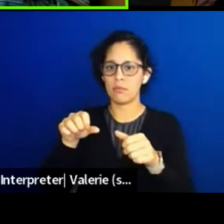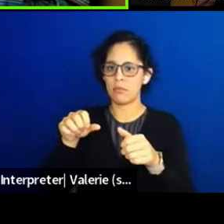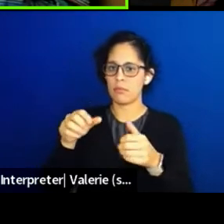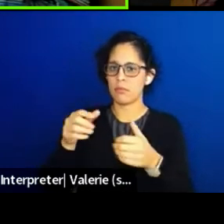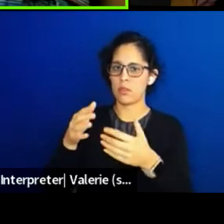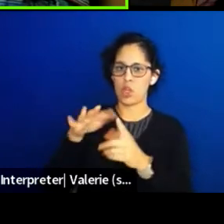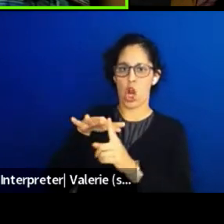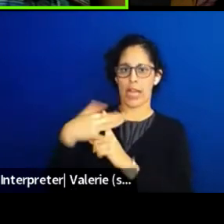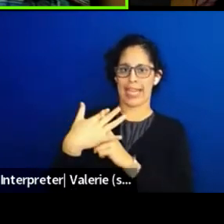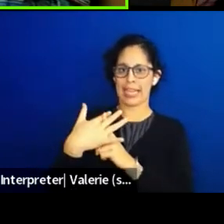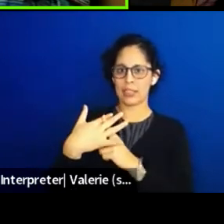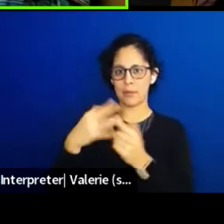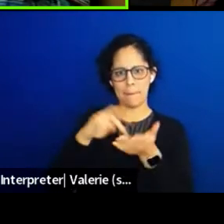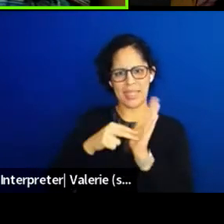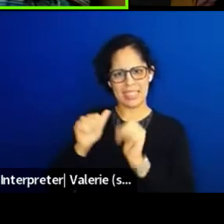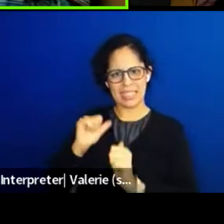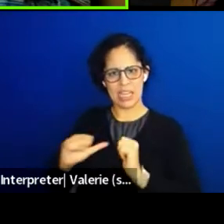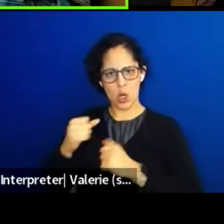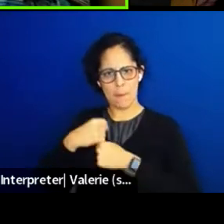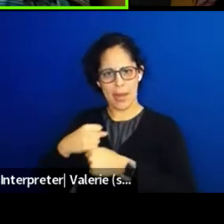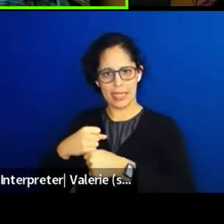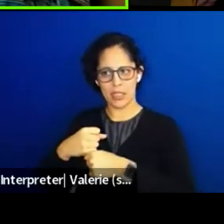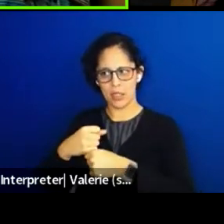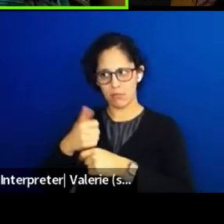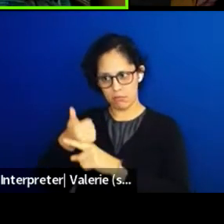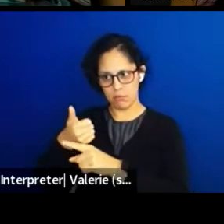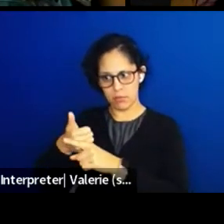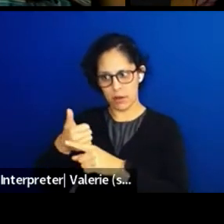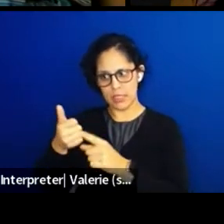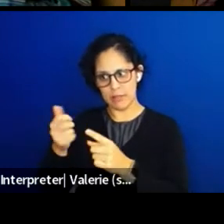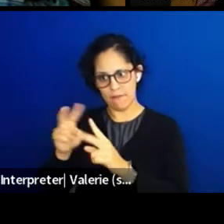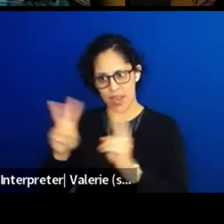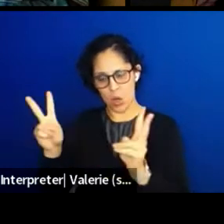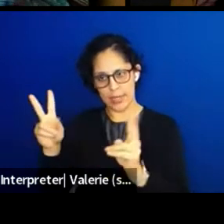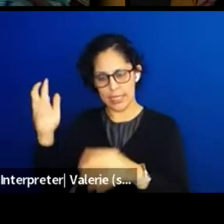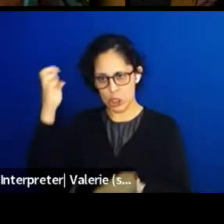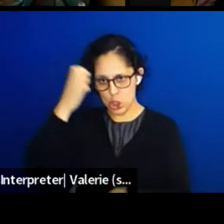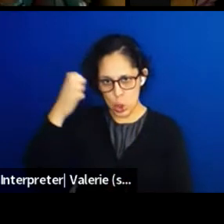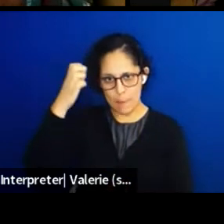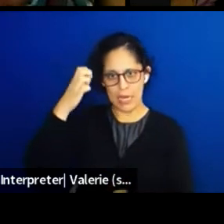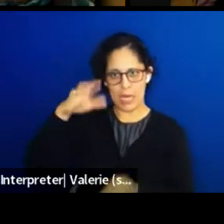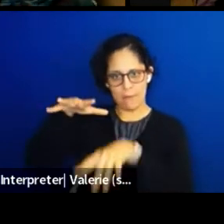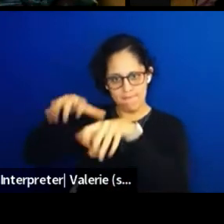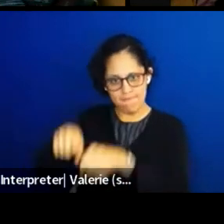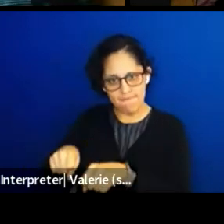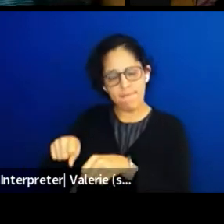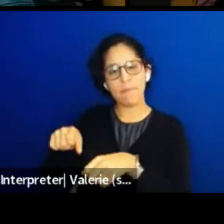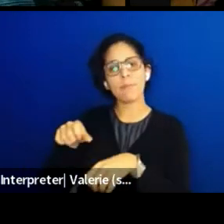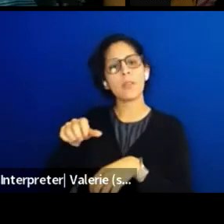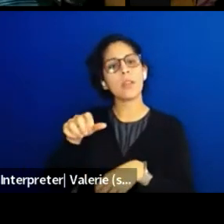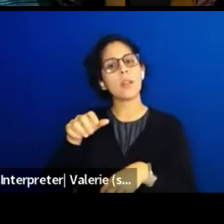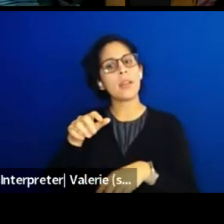And many of us are trying to move away from that. But I'm curious about how you conceive culture